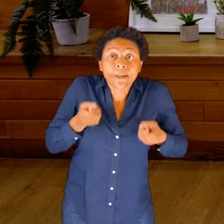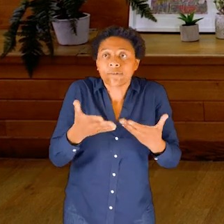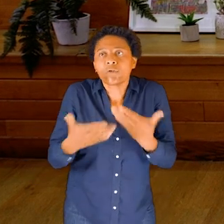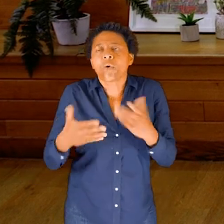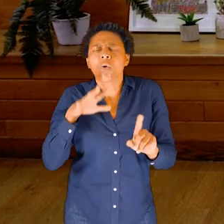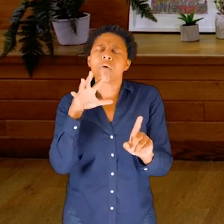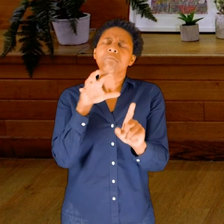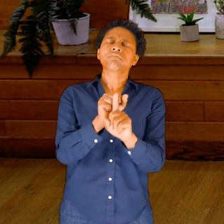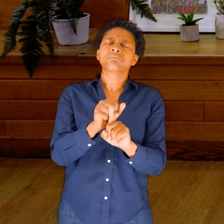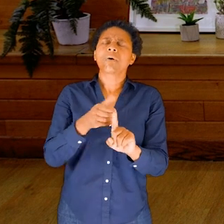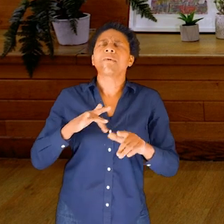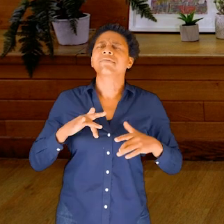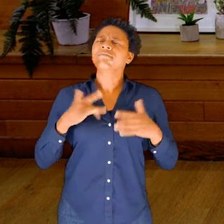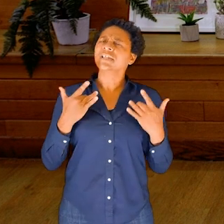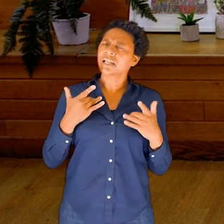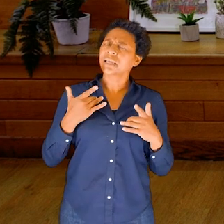a clearer sensation of this fluid.